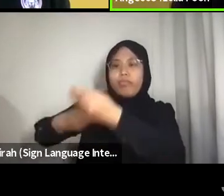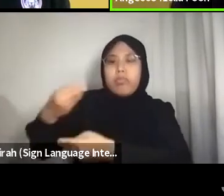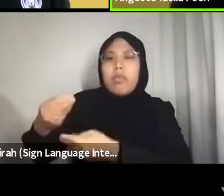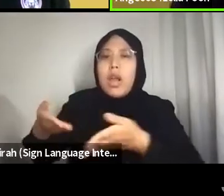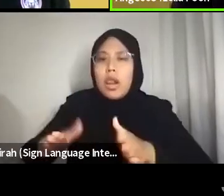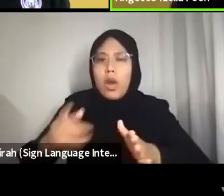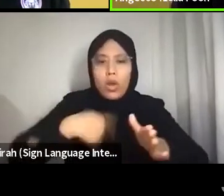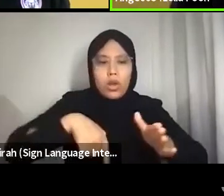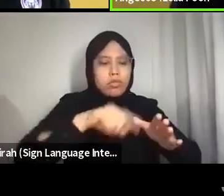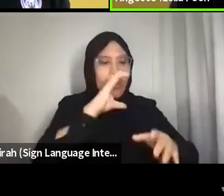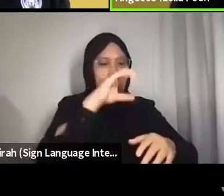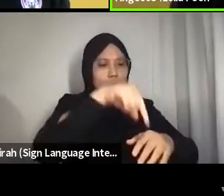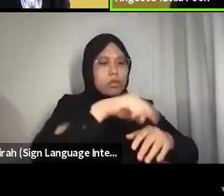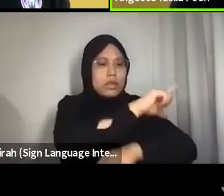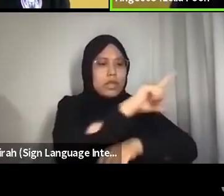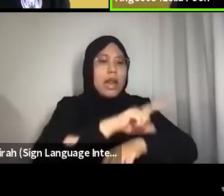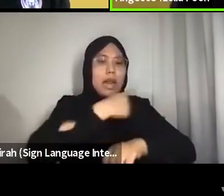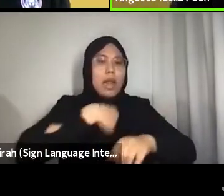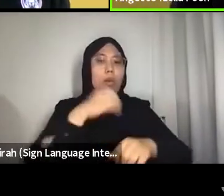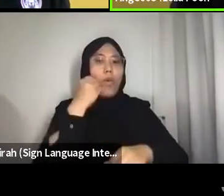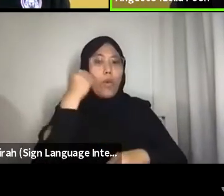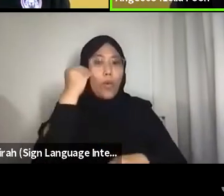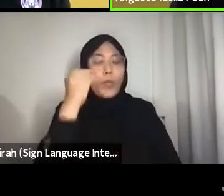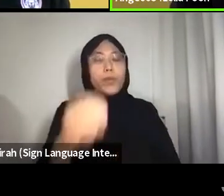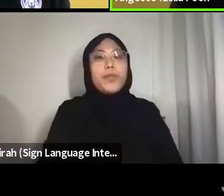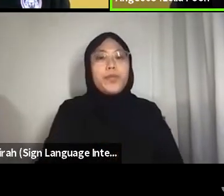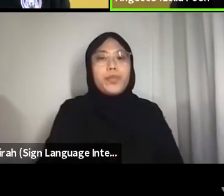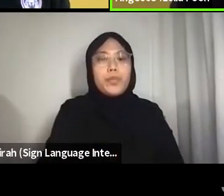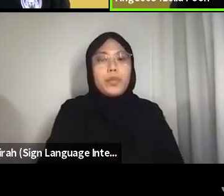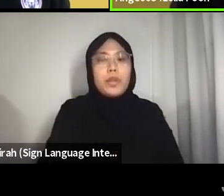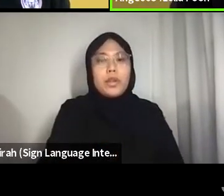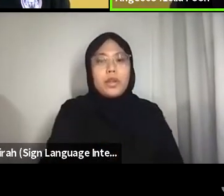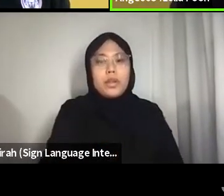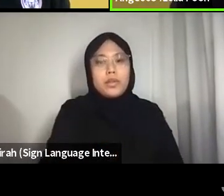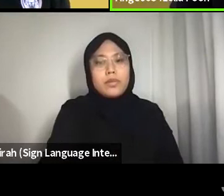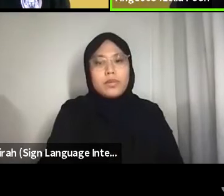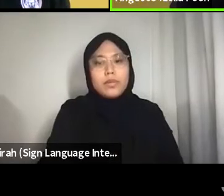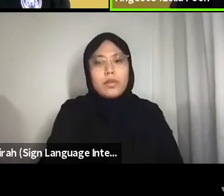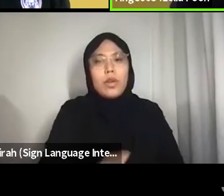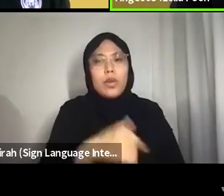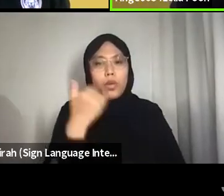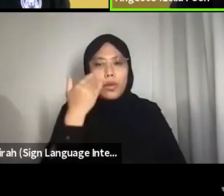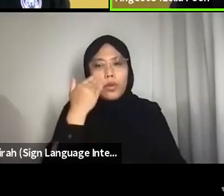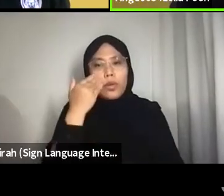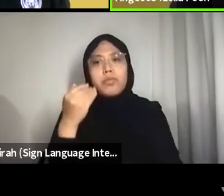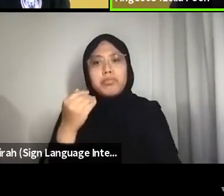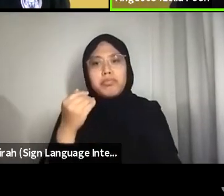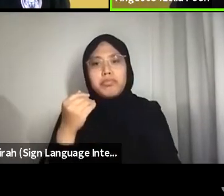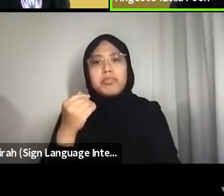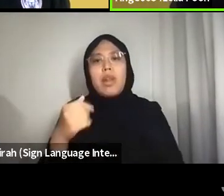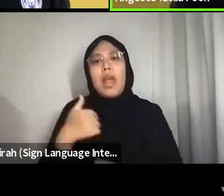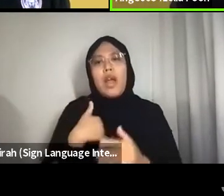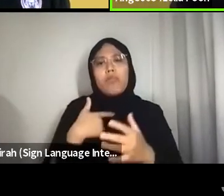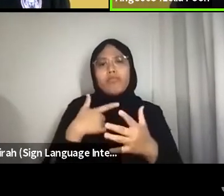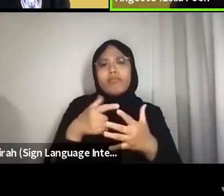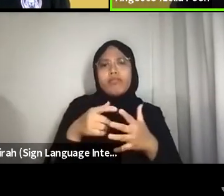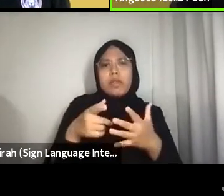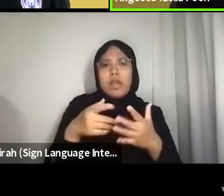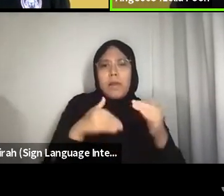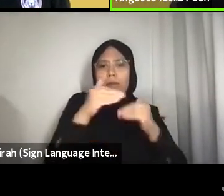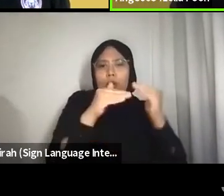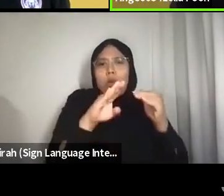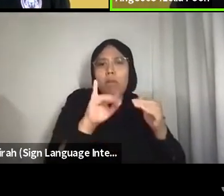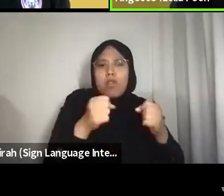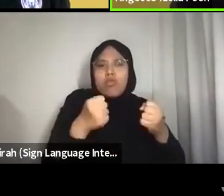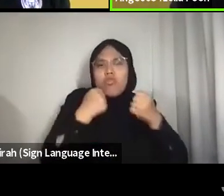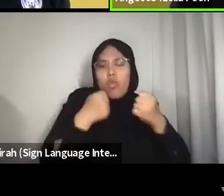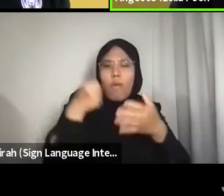We acknowledge that this land was built by violence towards the environment, and traditional and indigenous communities from within and beyond our shores.